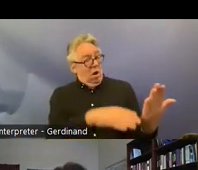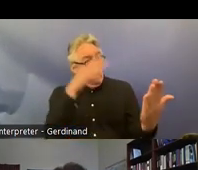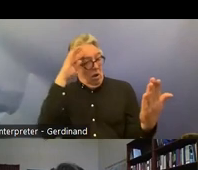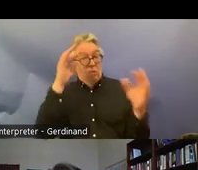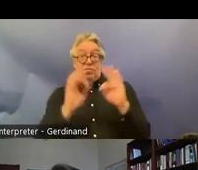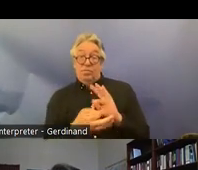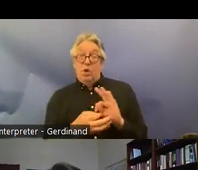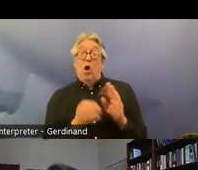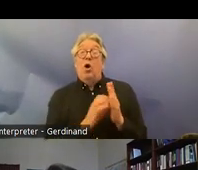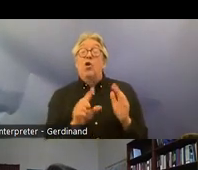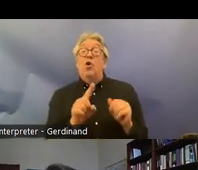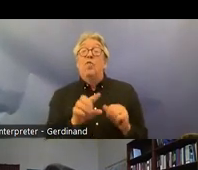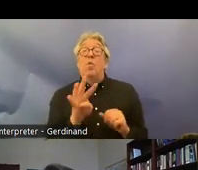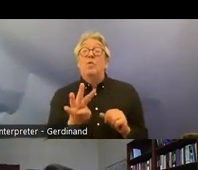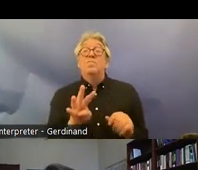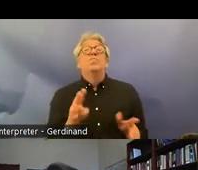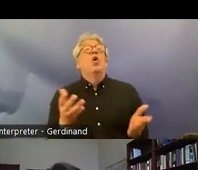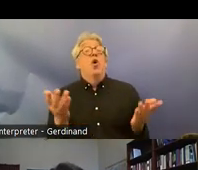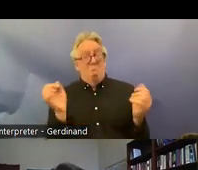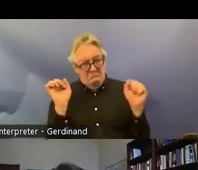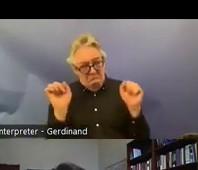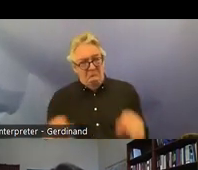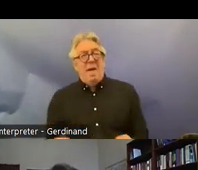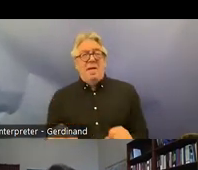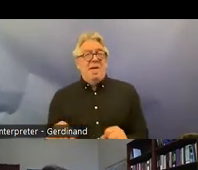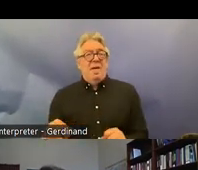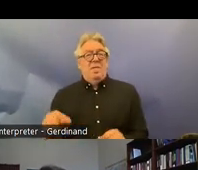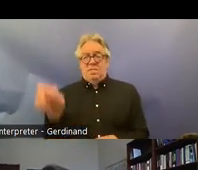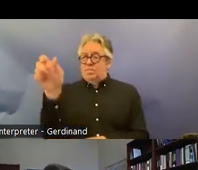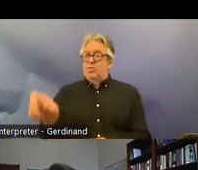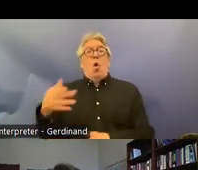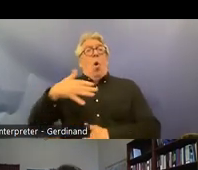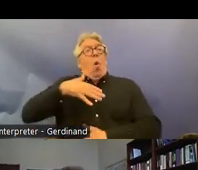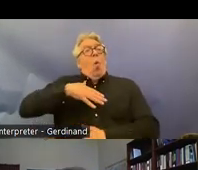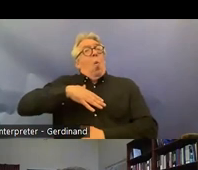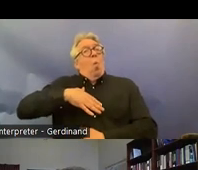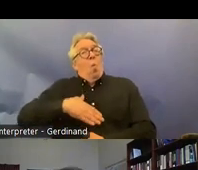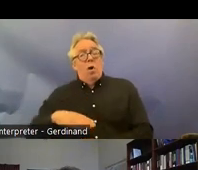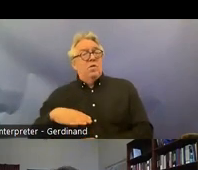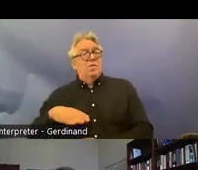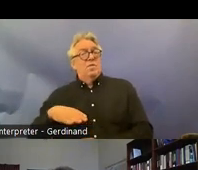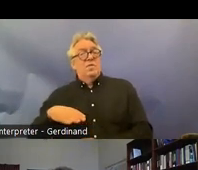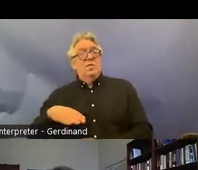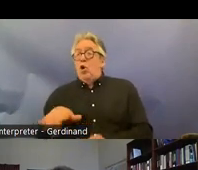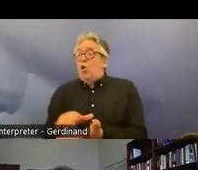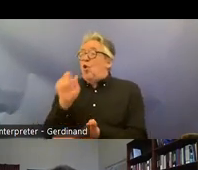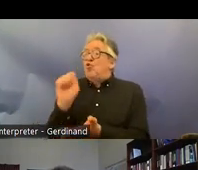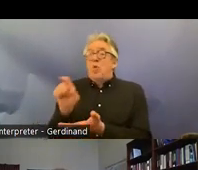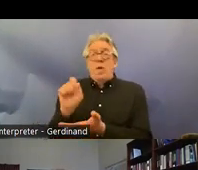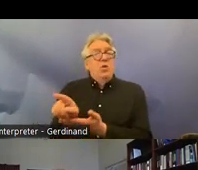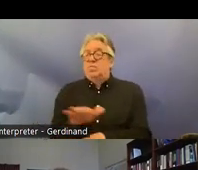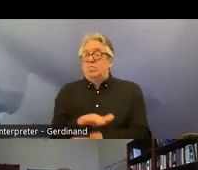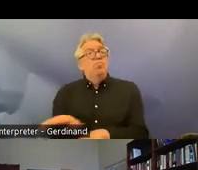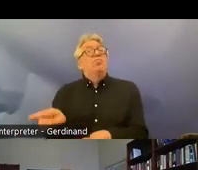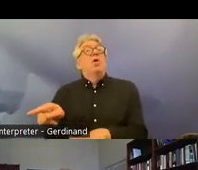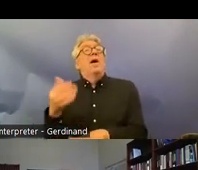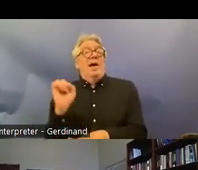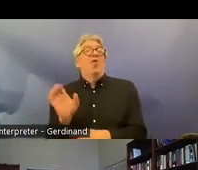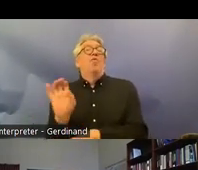forced uh involuntary treatment um of um persons with